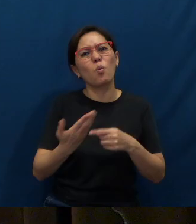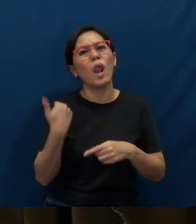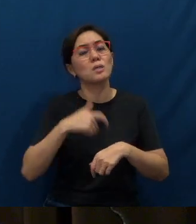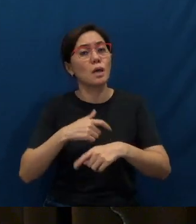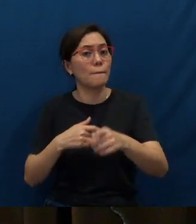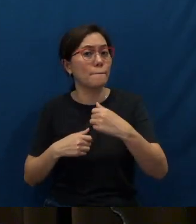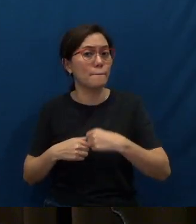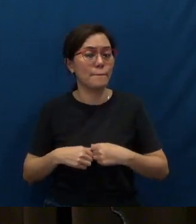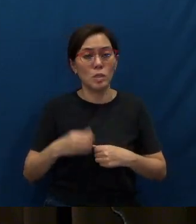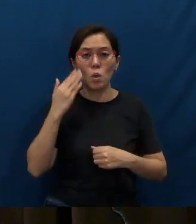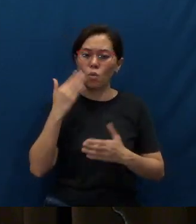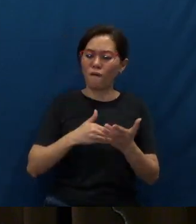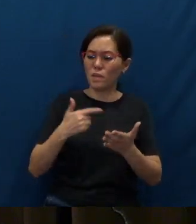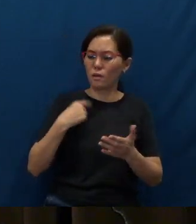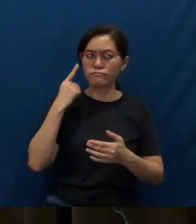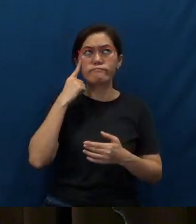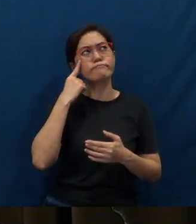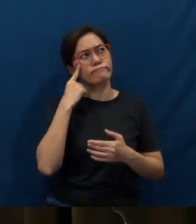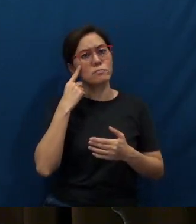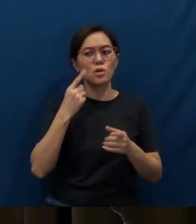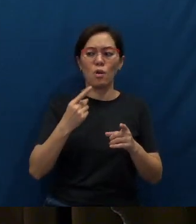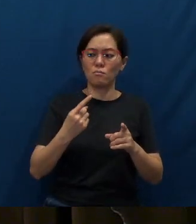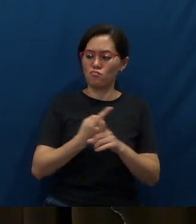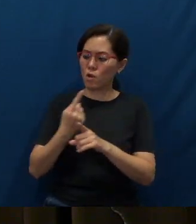You know, I often wonder, on a regular Sunday,